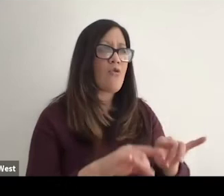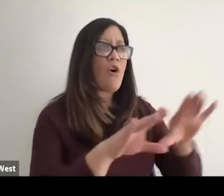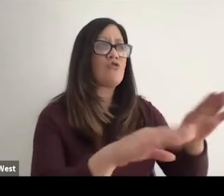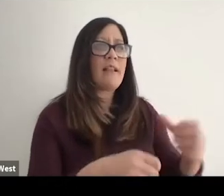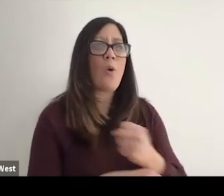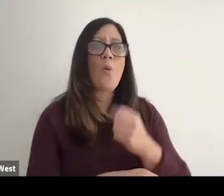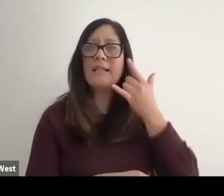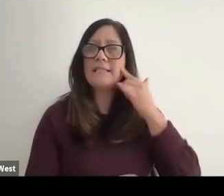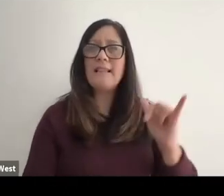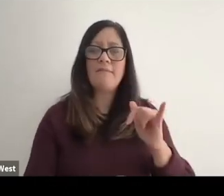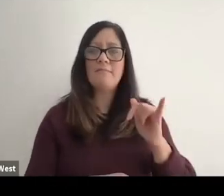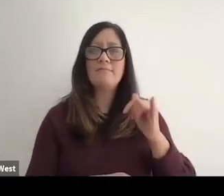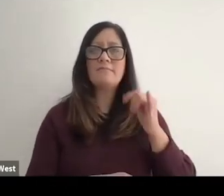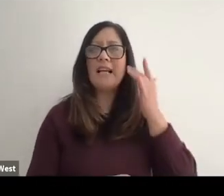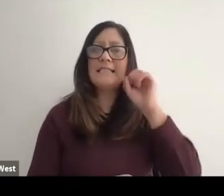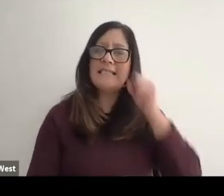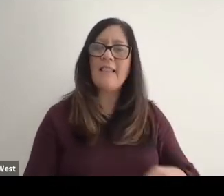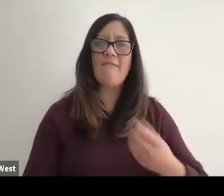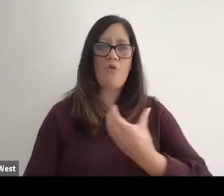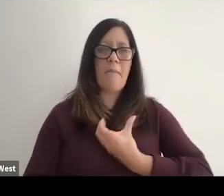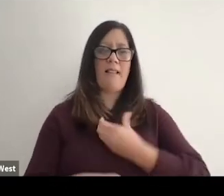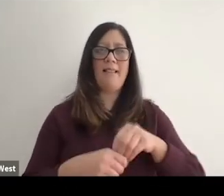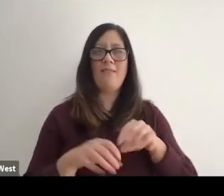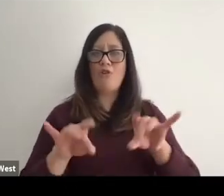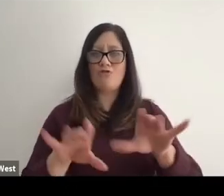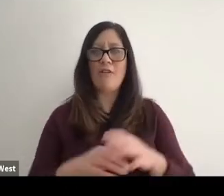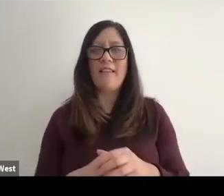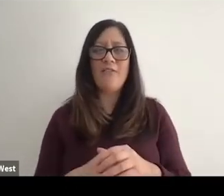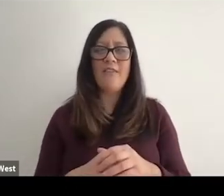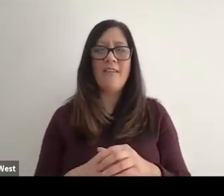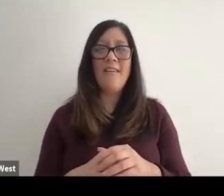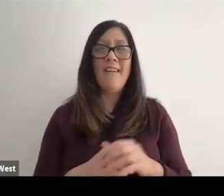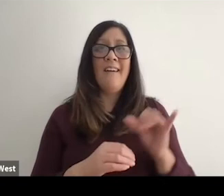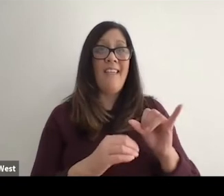Australia and won the silver medal in Sydney. So I say all that to kind of tee